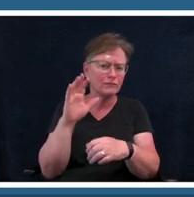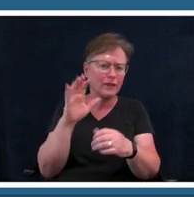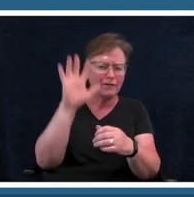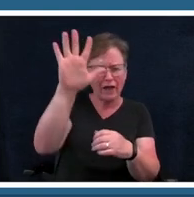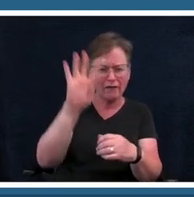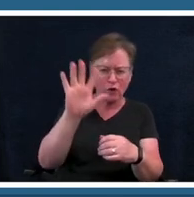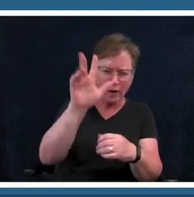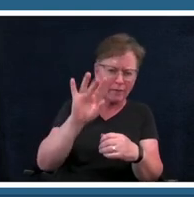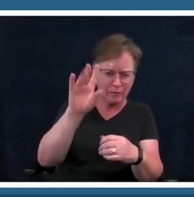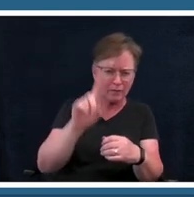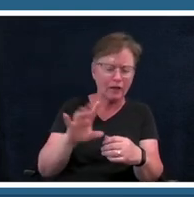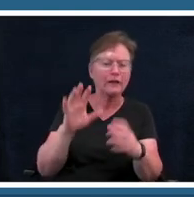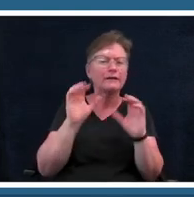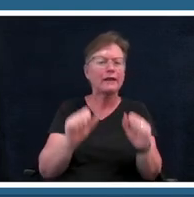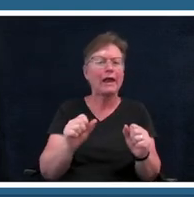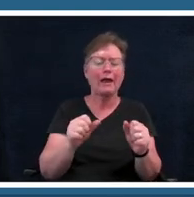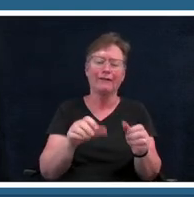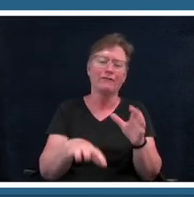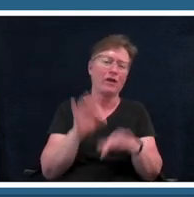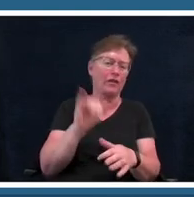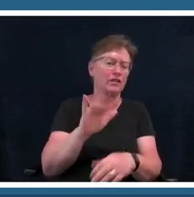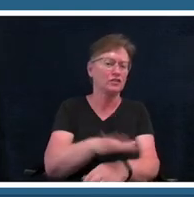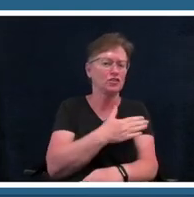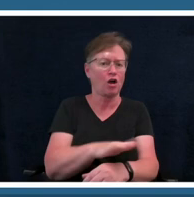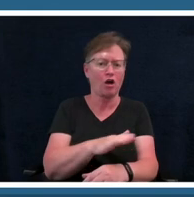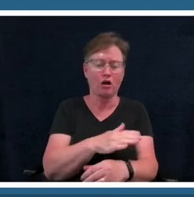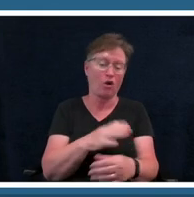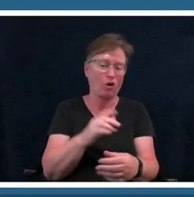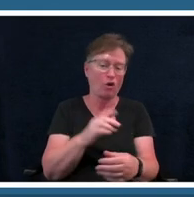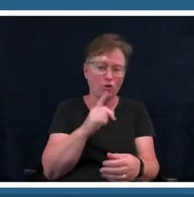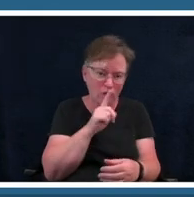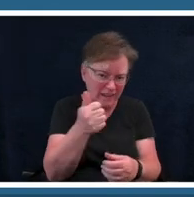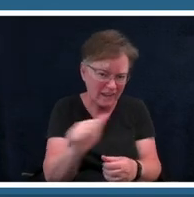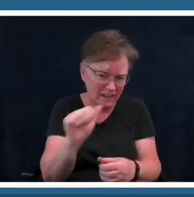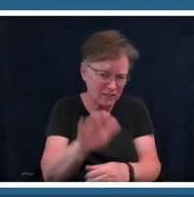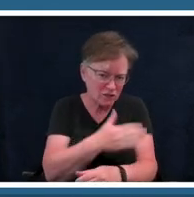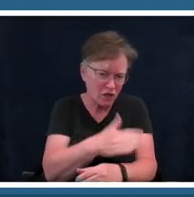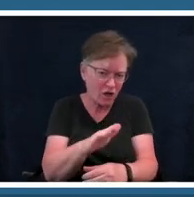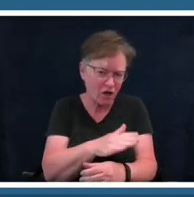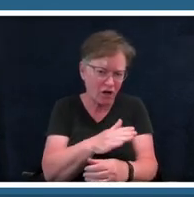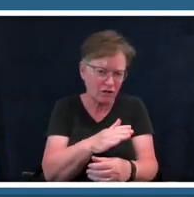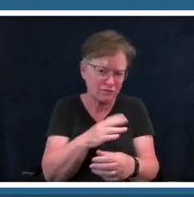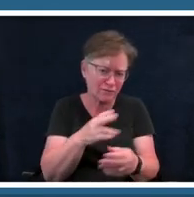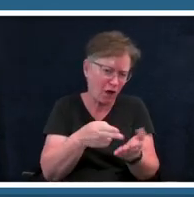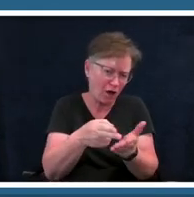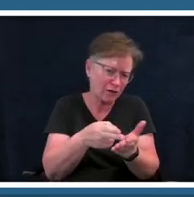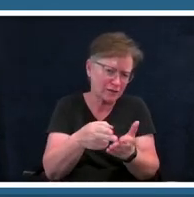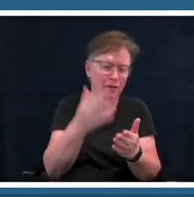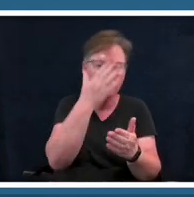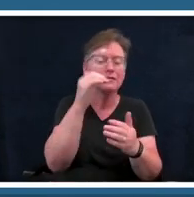any almost any song to be honest with you because this is still a structure